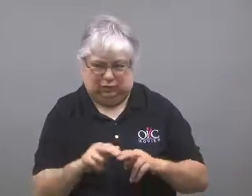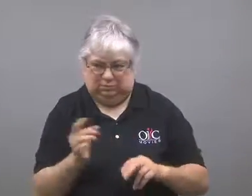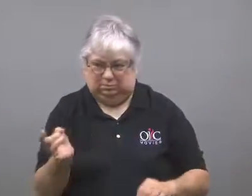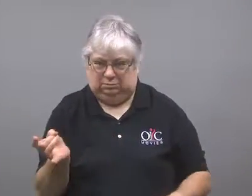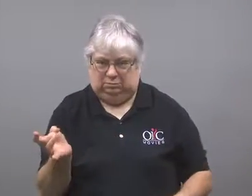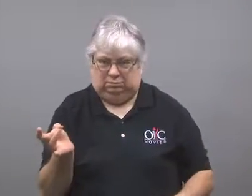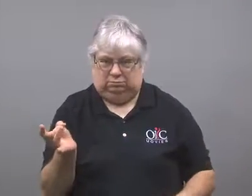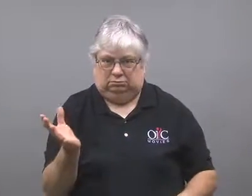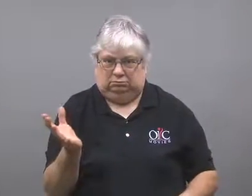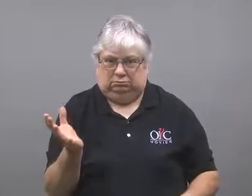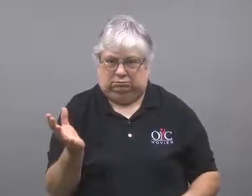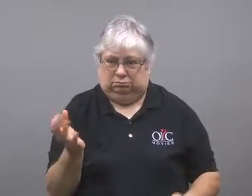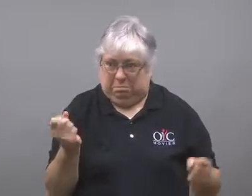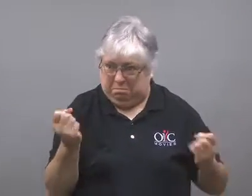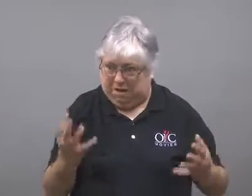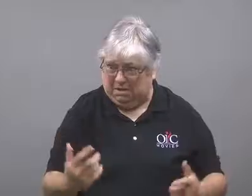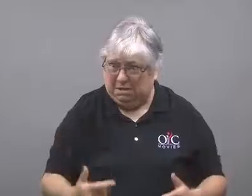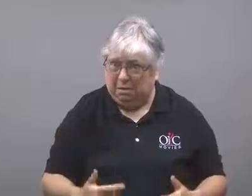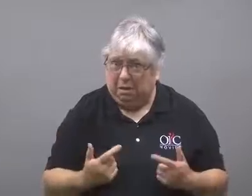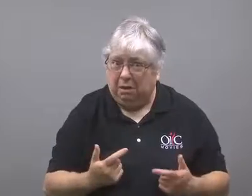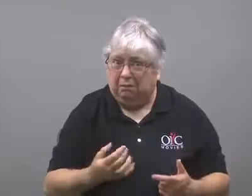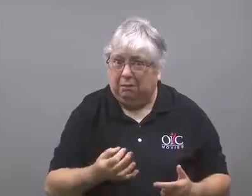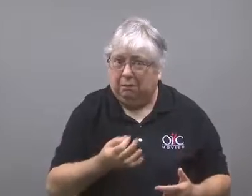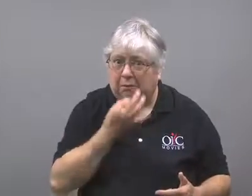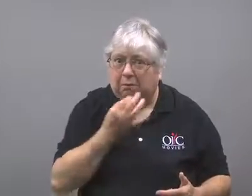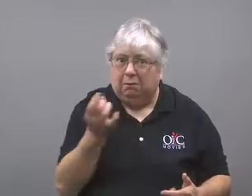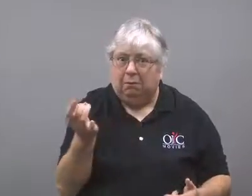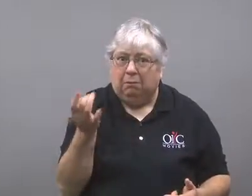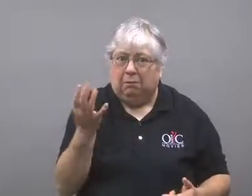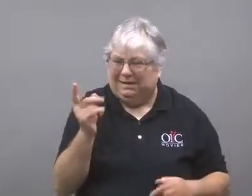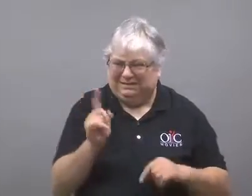He was stunned that so many survived the wreck.